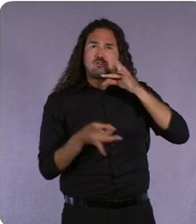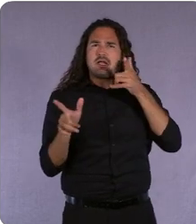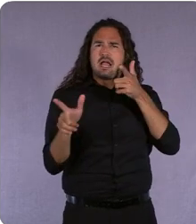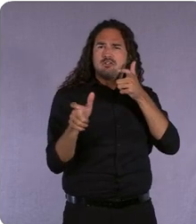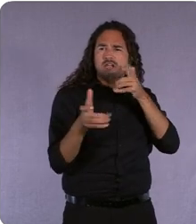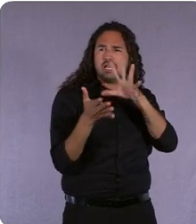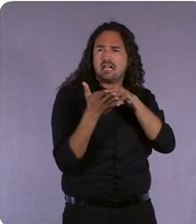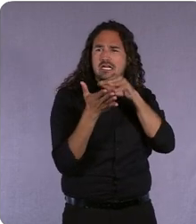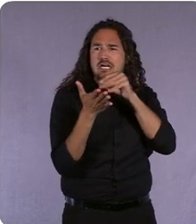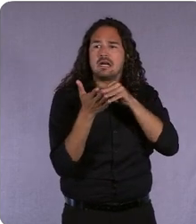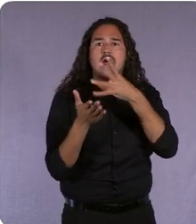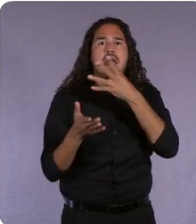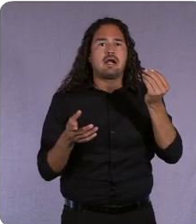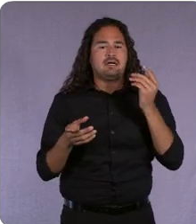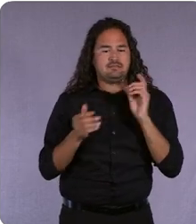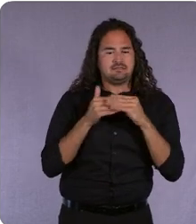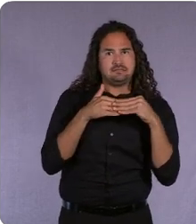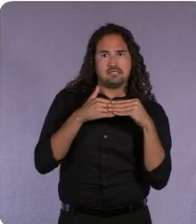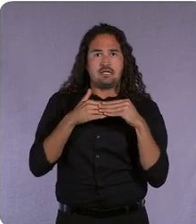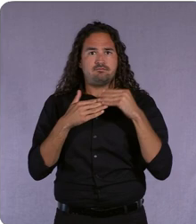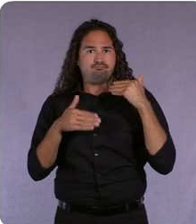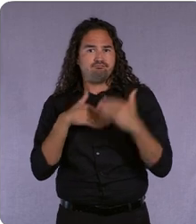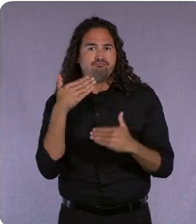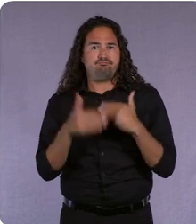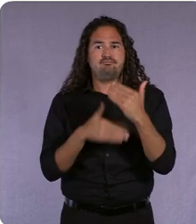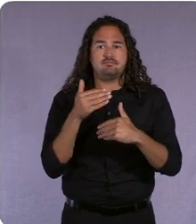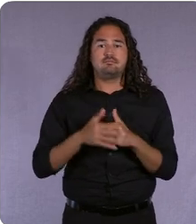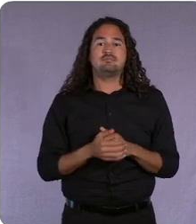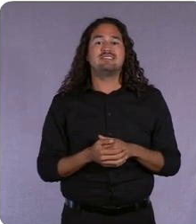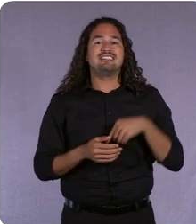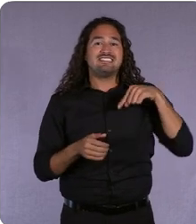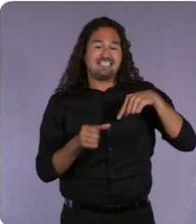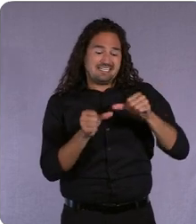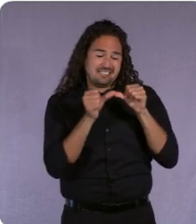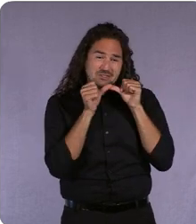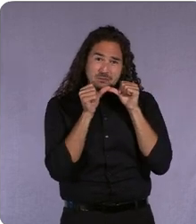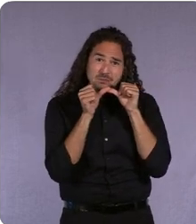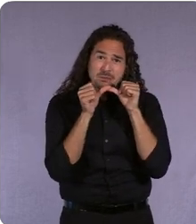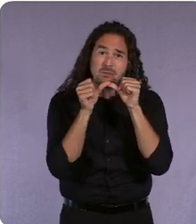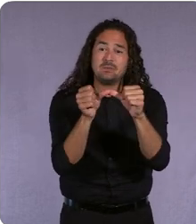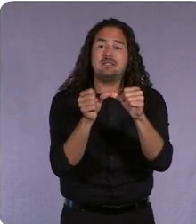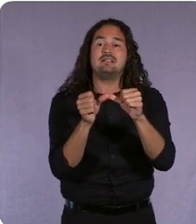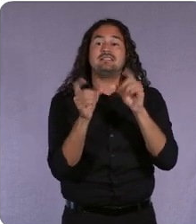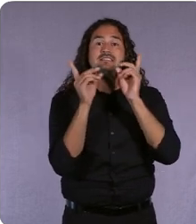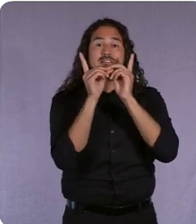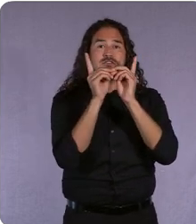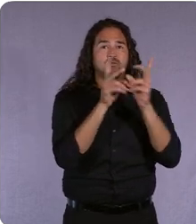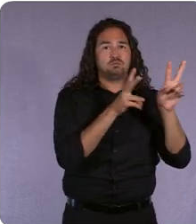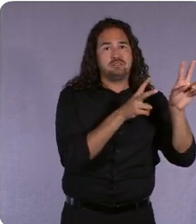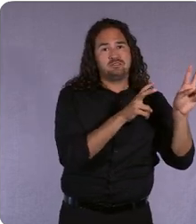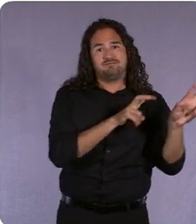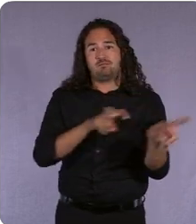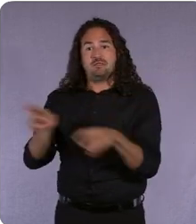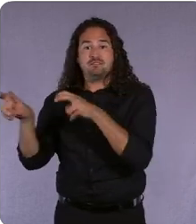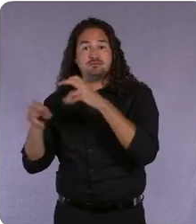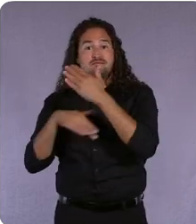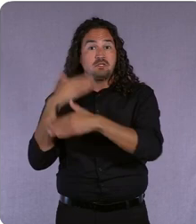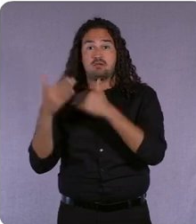agility going this is about continuing the digital transformation process not starting over now if we